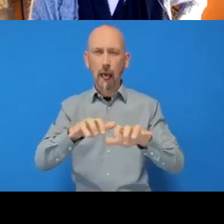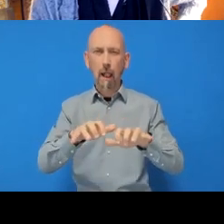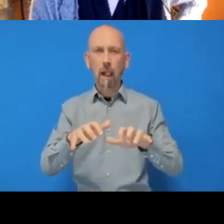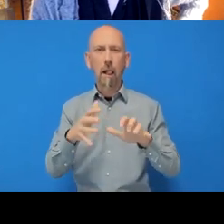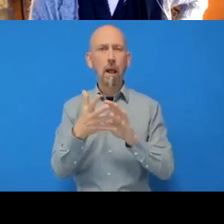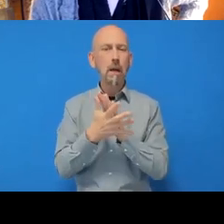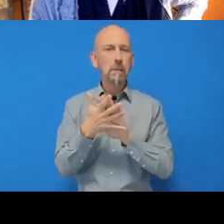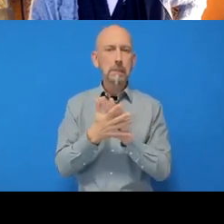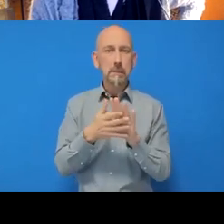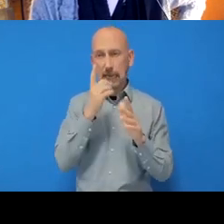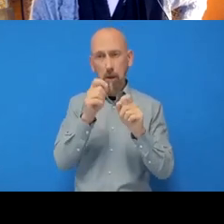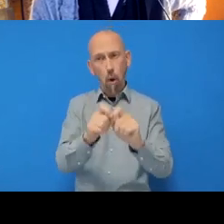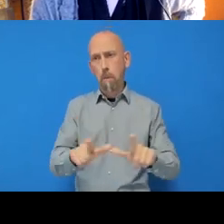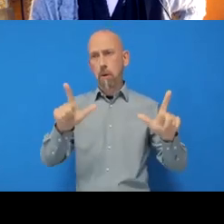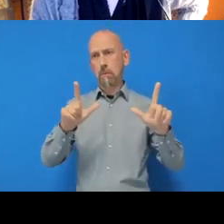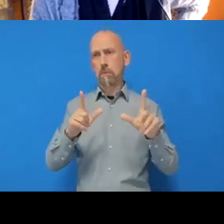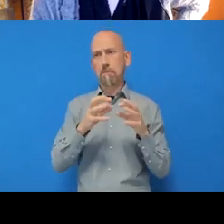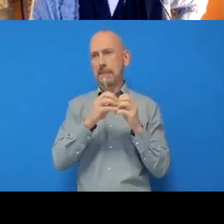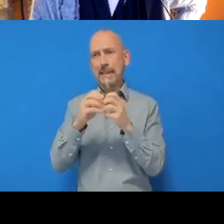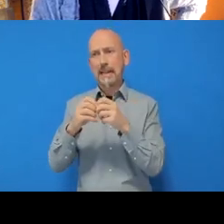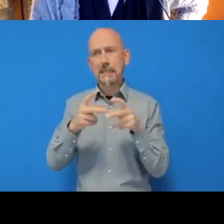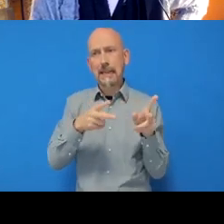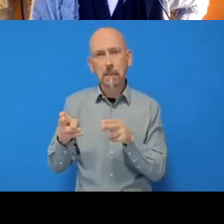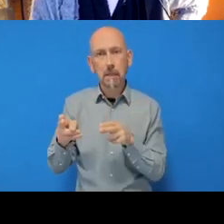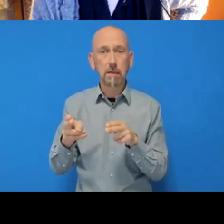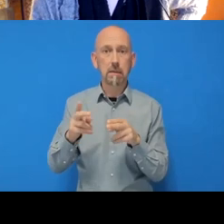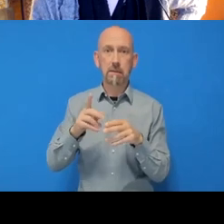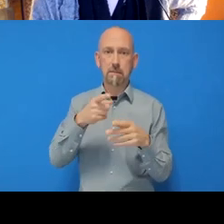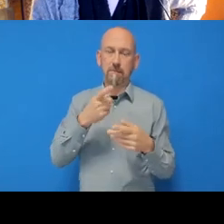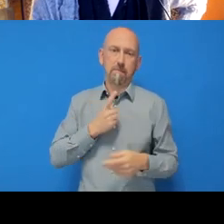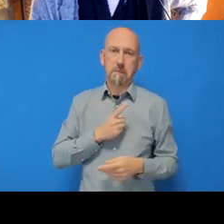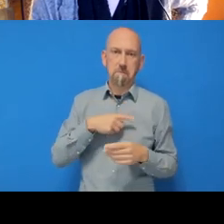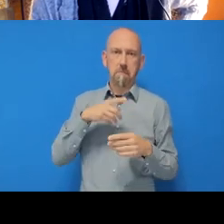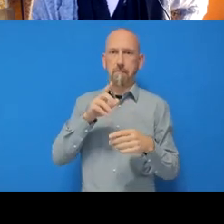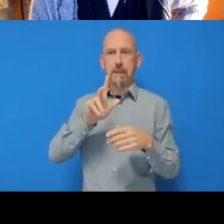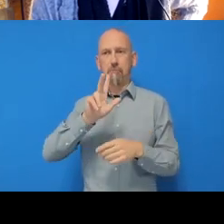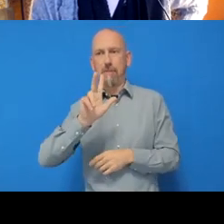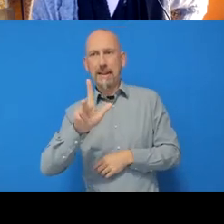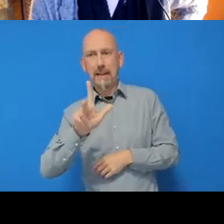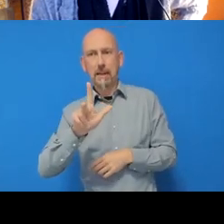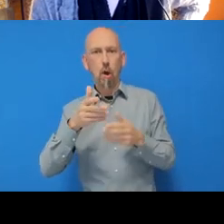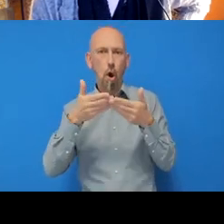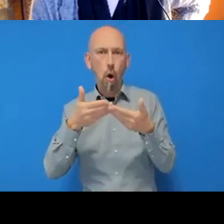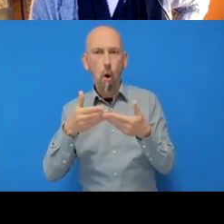If you're struggling to open it, you can right-click on it and click ‘Open with’ And you might have another program that can open it.